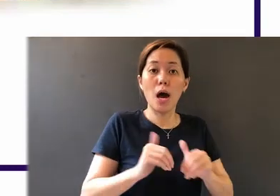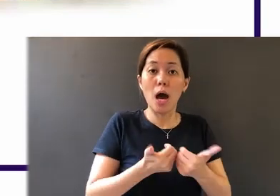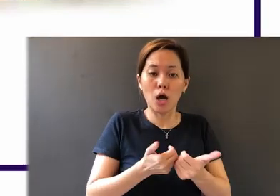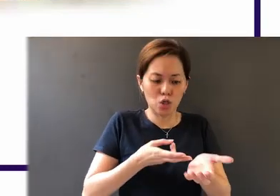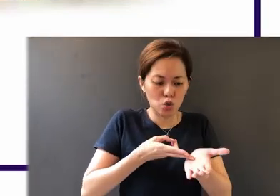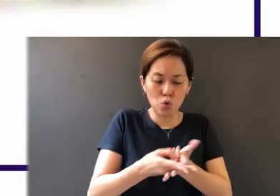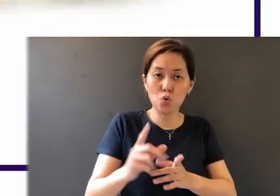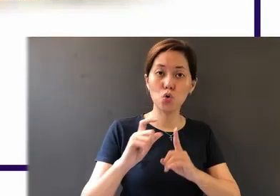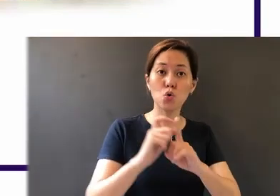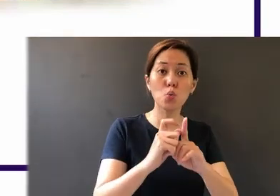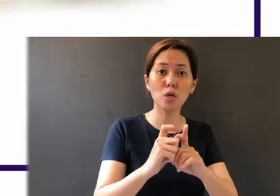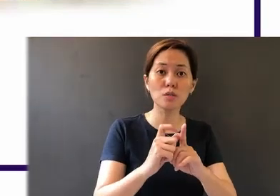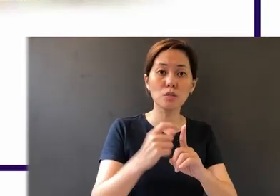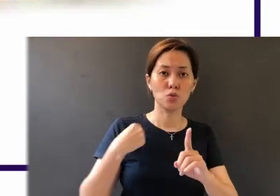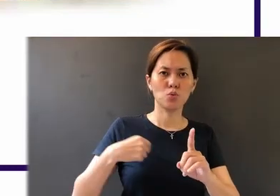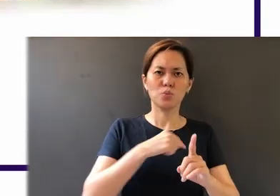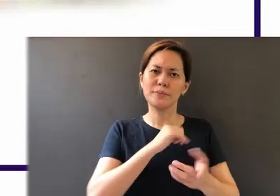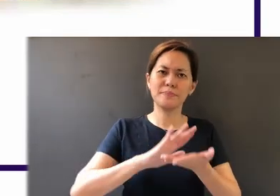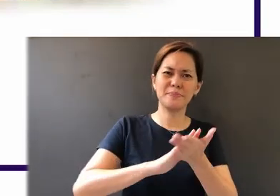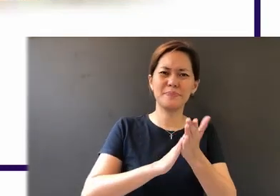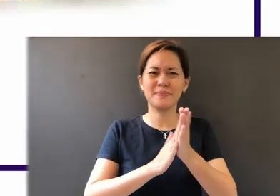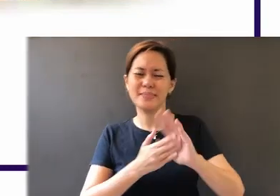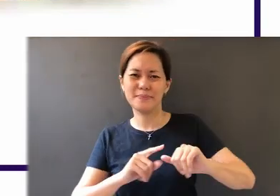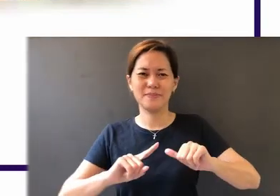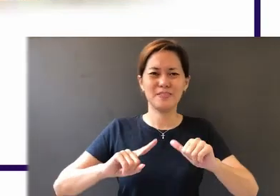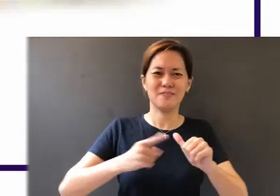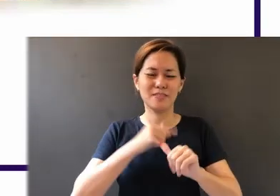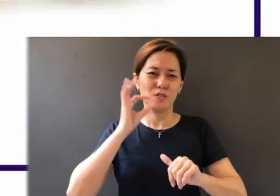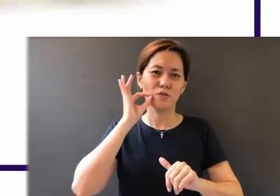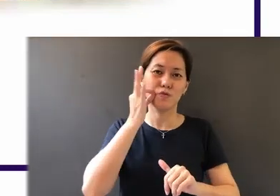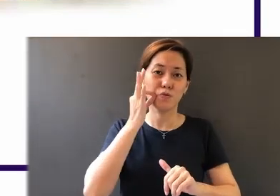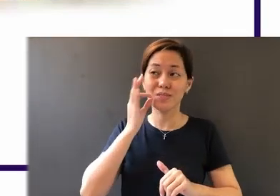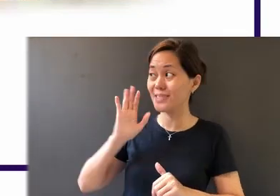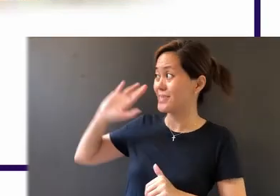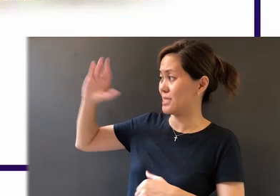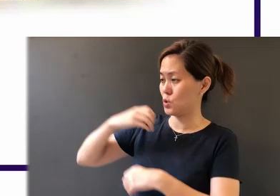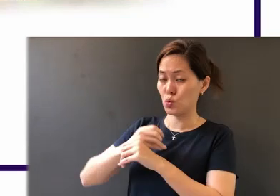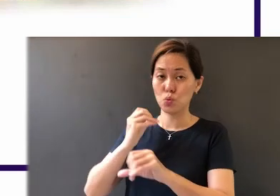should be a kind of firstfruits of his creatures."